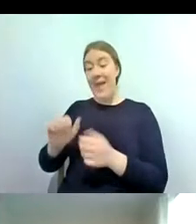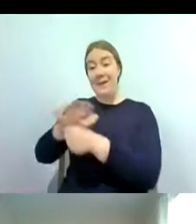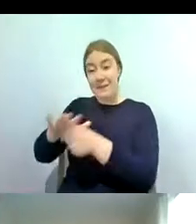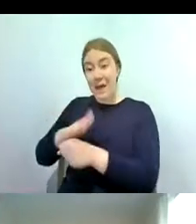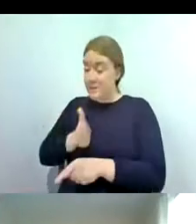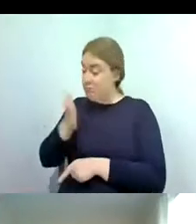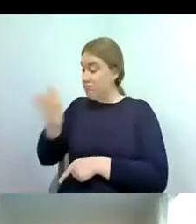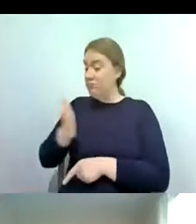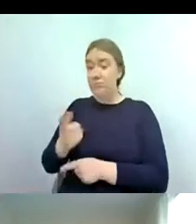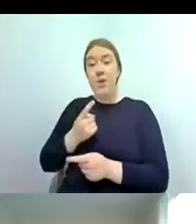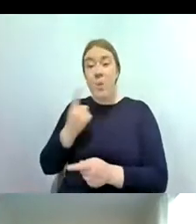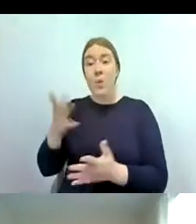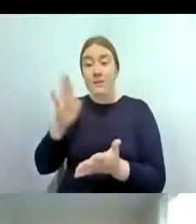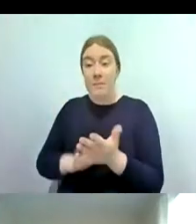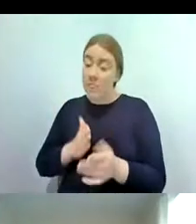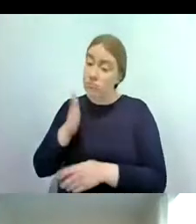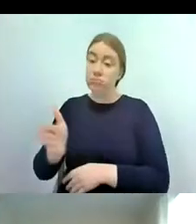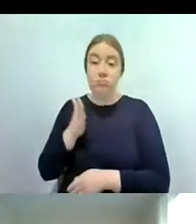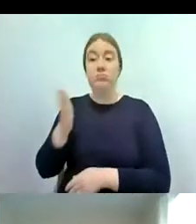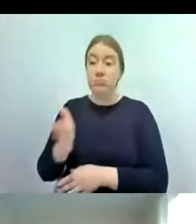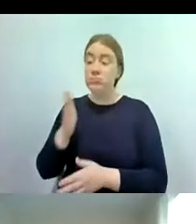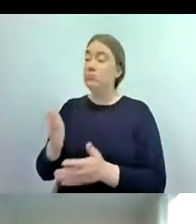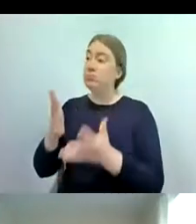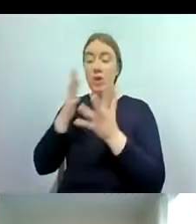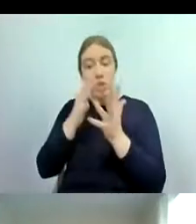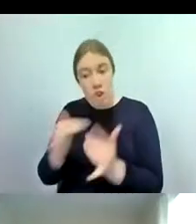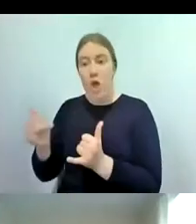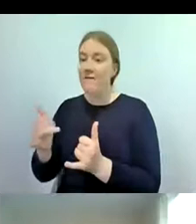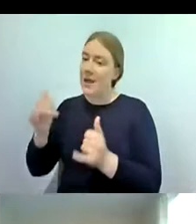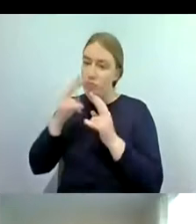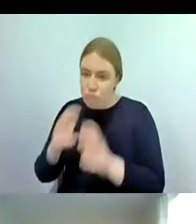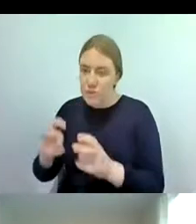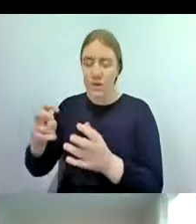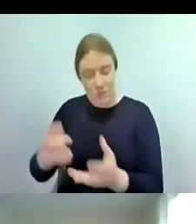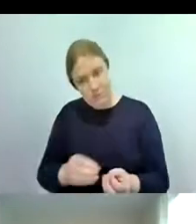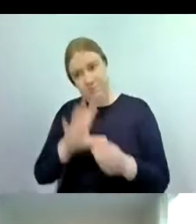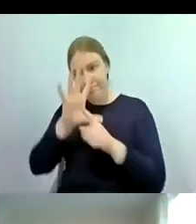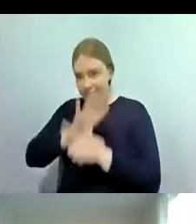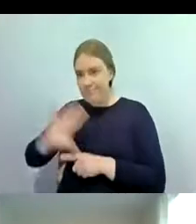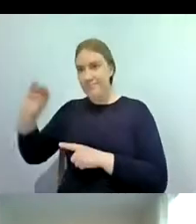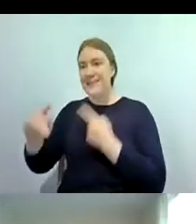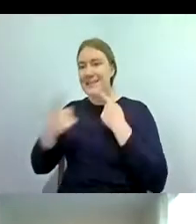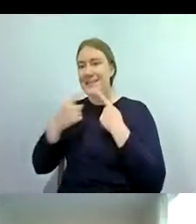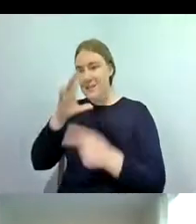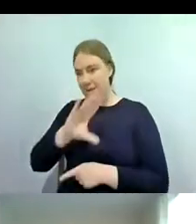their data directly to the riverfly partnership again the urban river fly is a really really uh